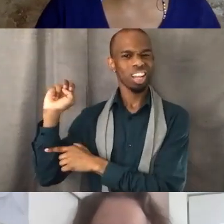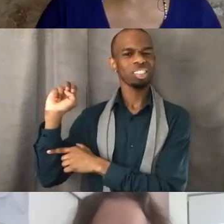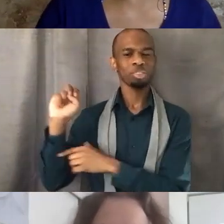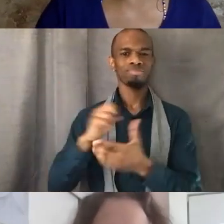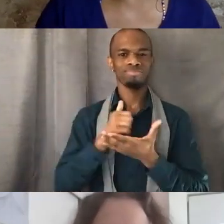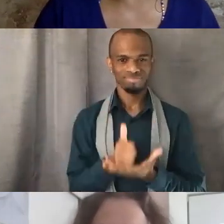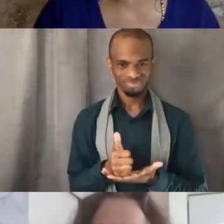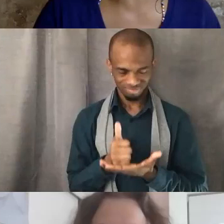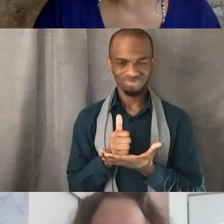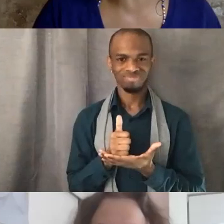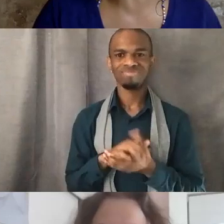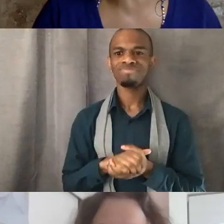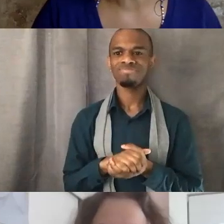for doing those last two slides.